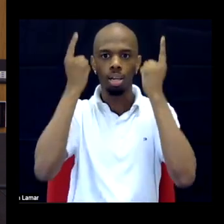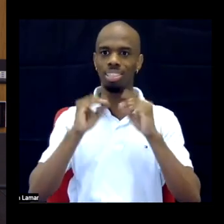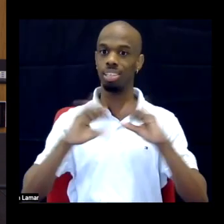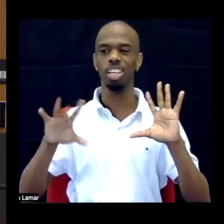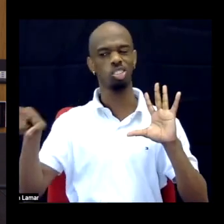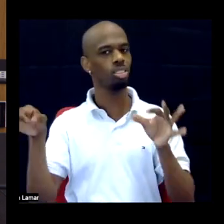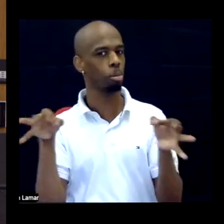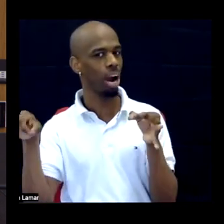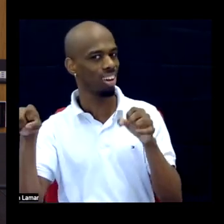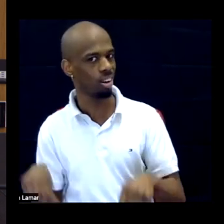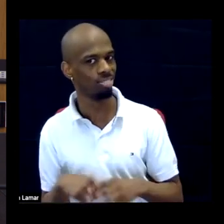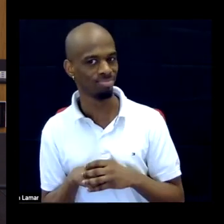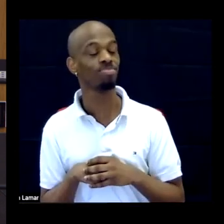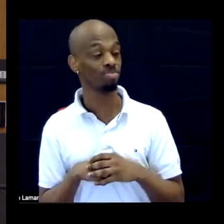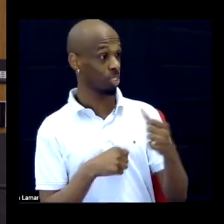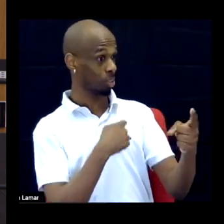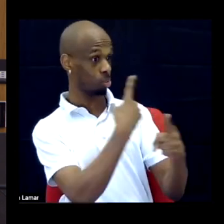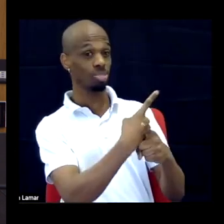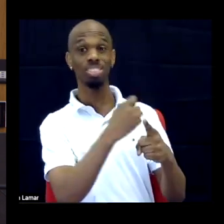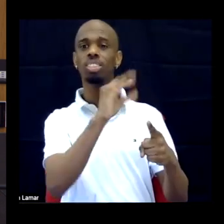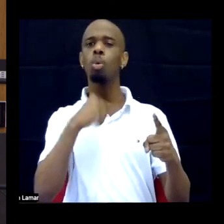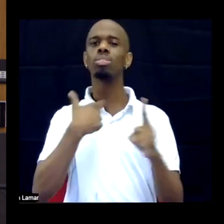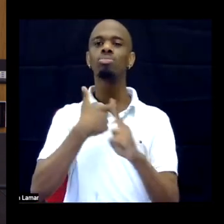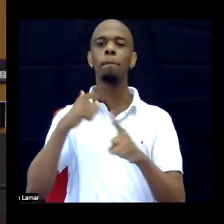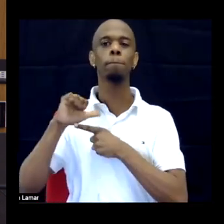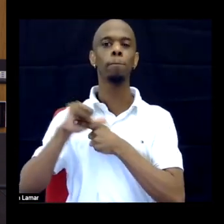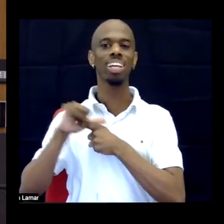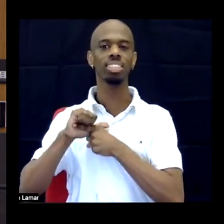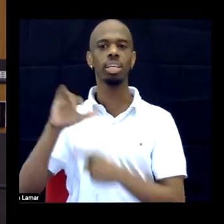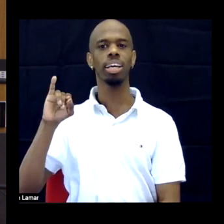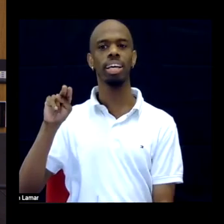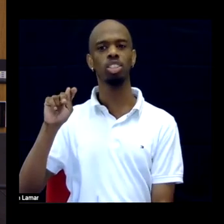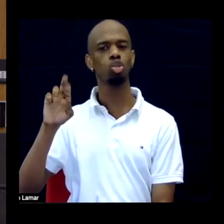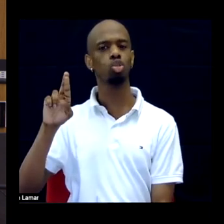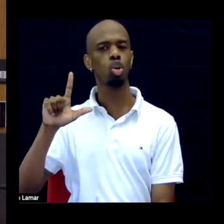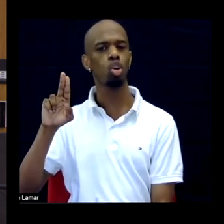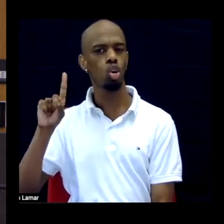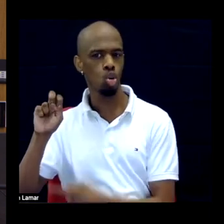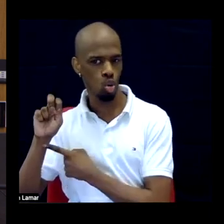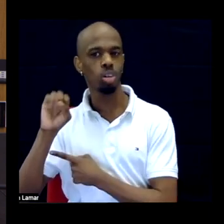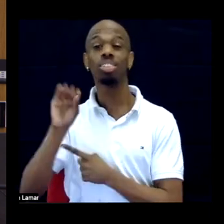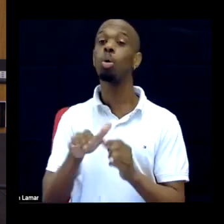So this is in the Praxis Interlude, and in terms of the structure of the book, I deal